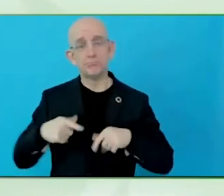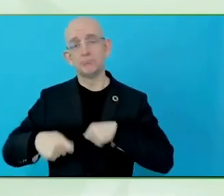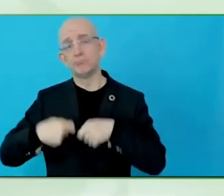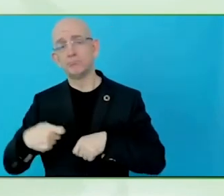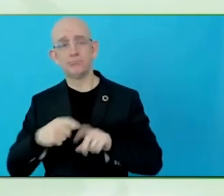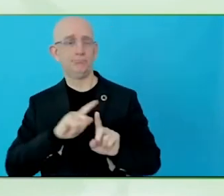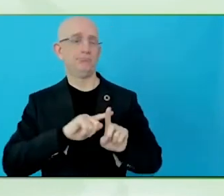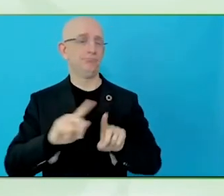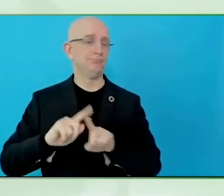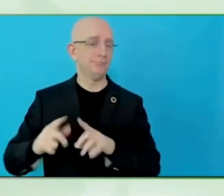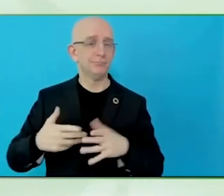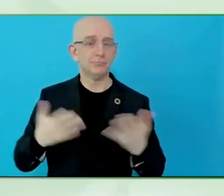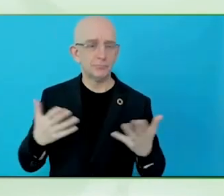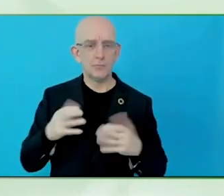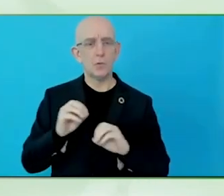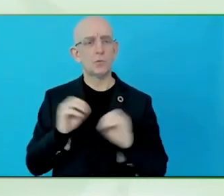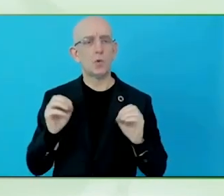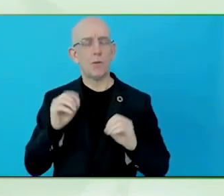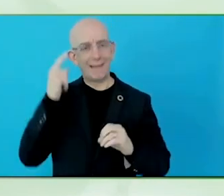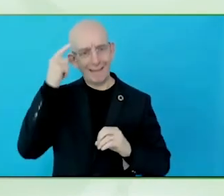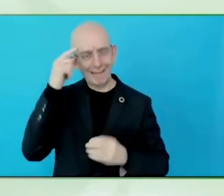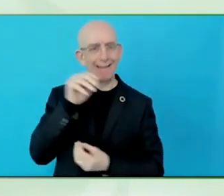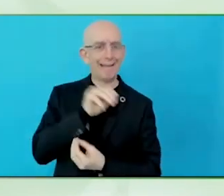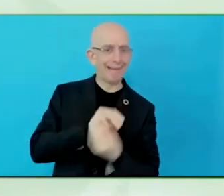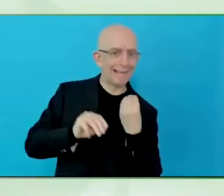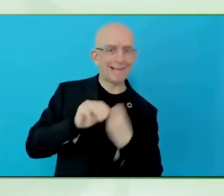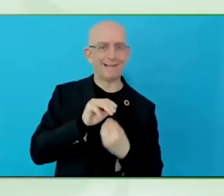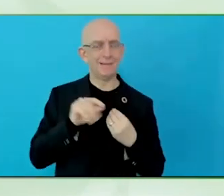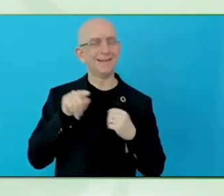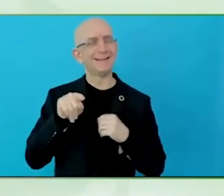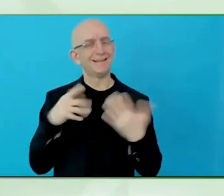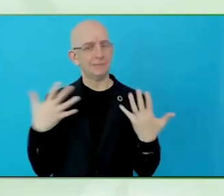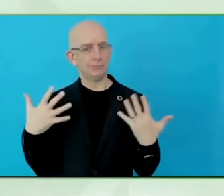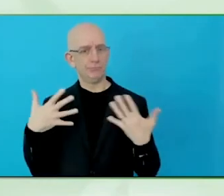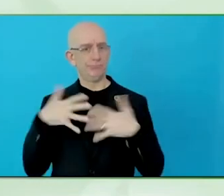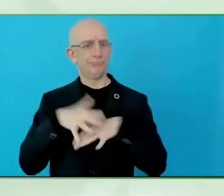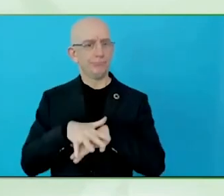We want to make accessibility and inclusion also as an integral part of it.